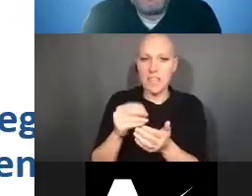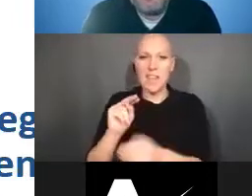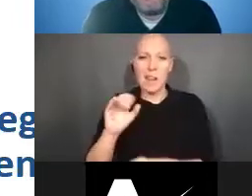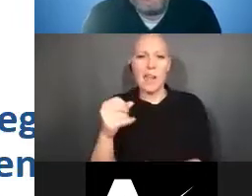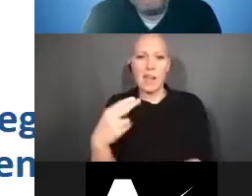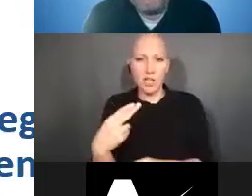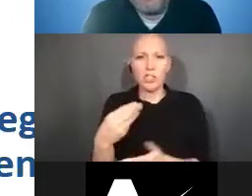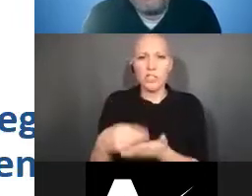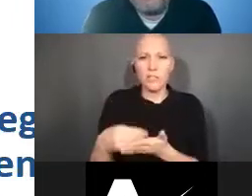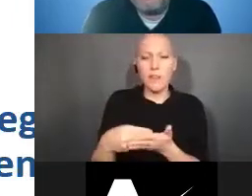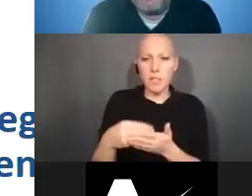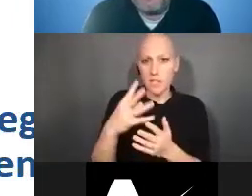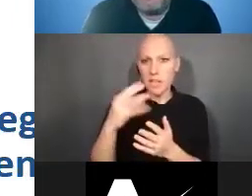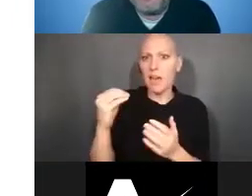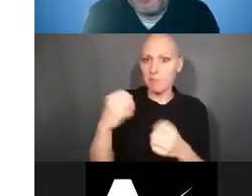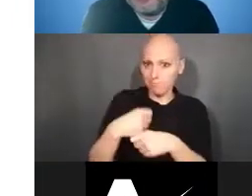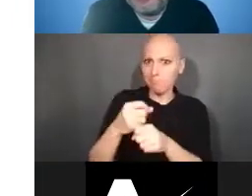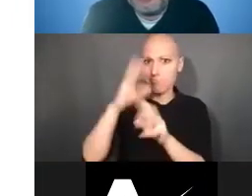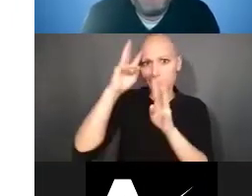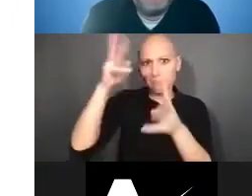and then we'll head directly into our Q and A session.